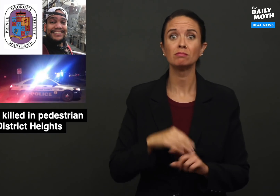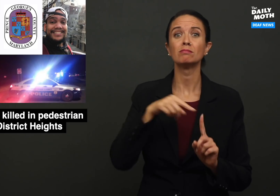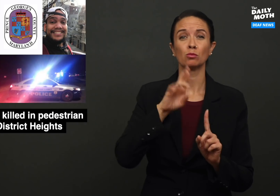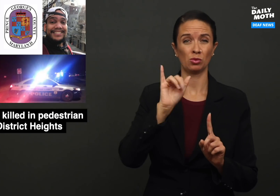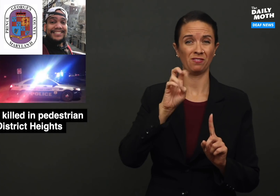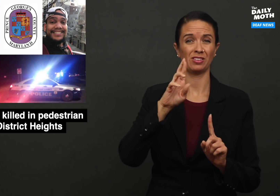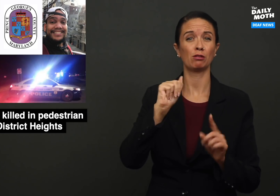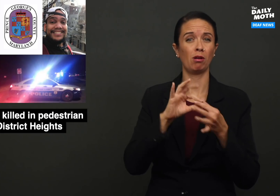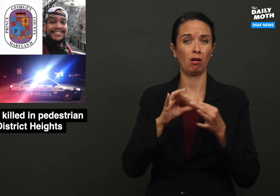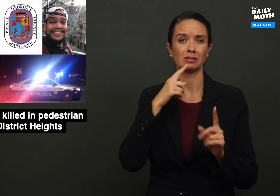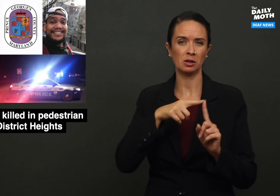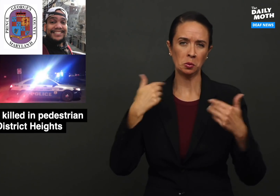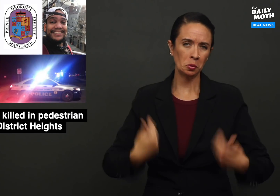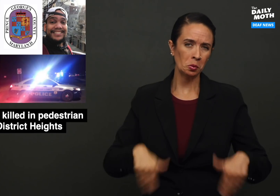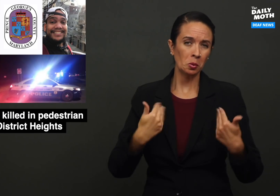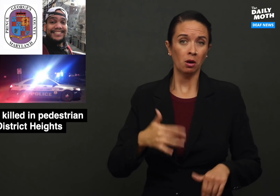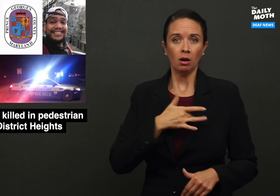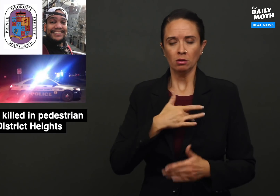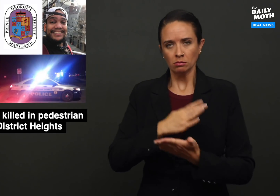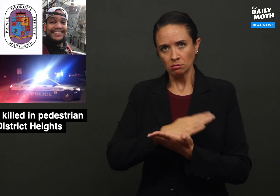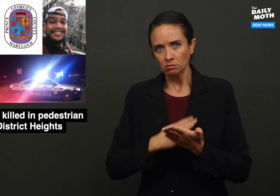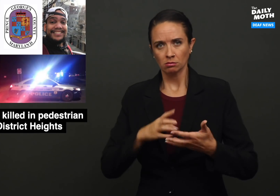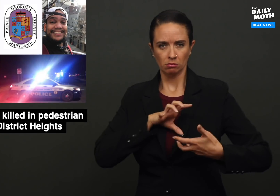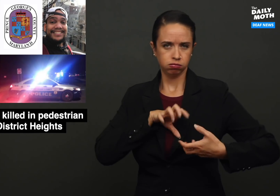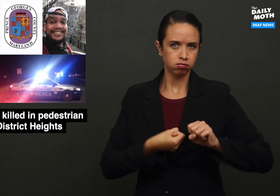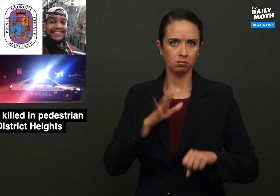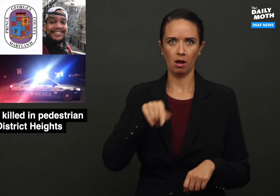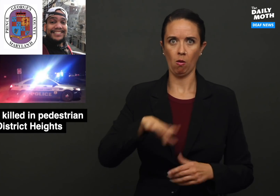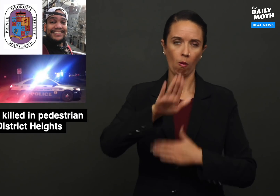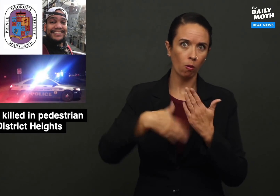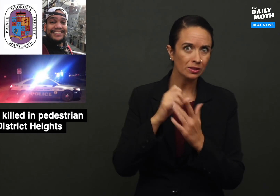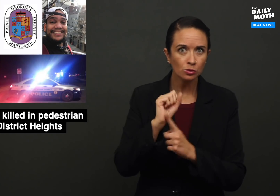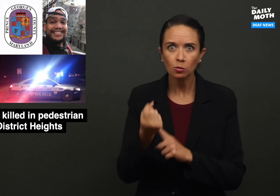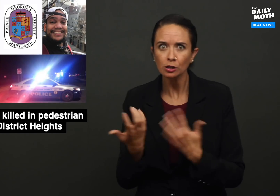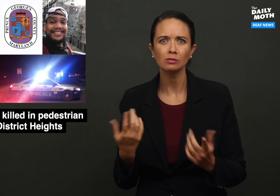She said she is heartbroken by this whole situation